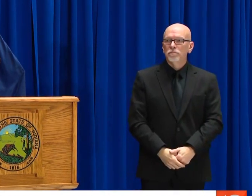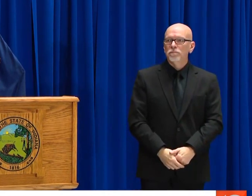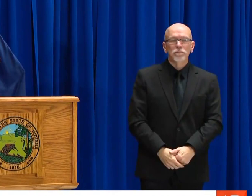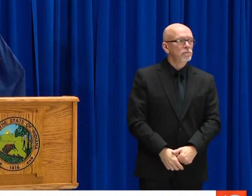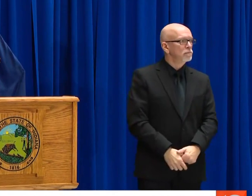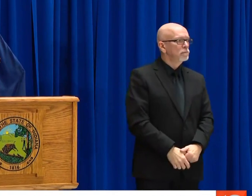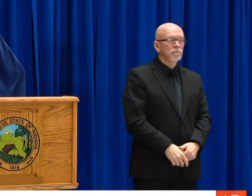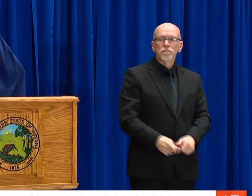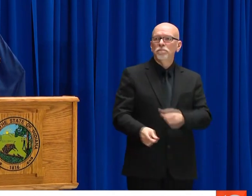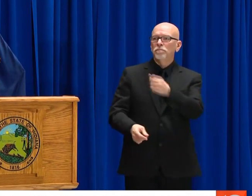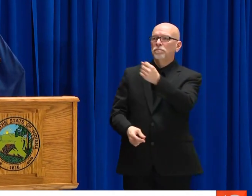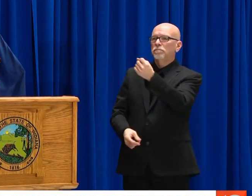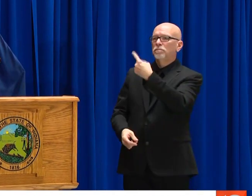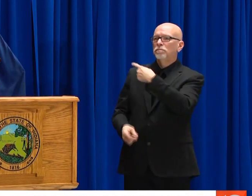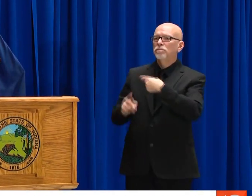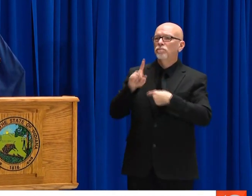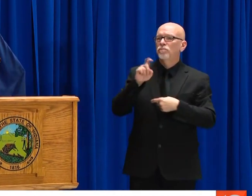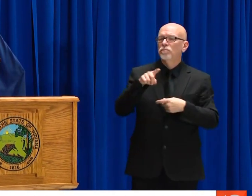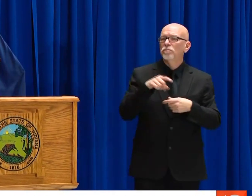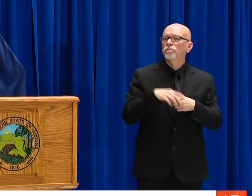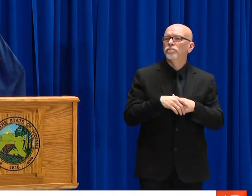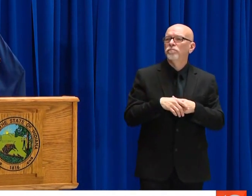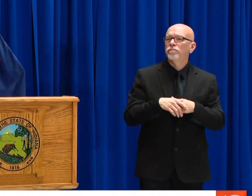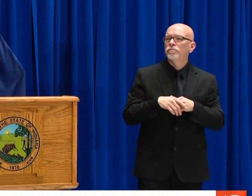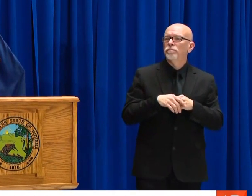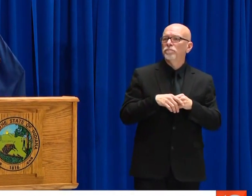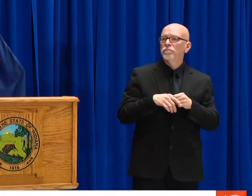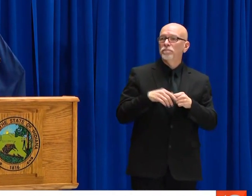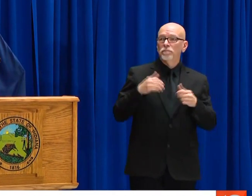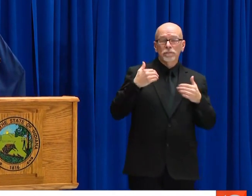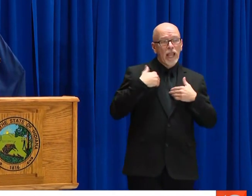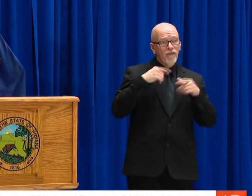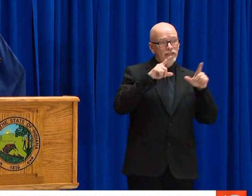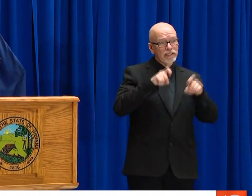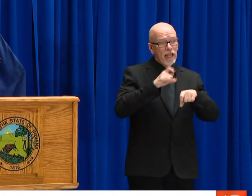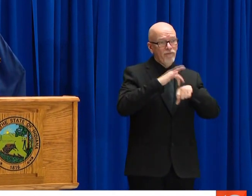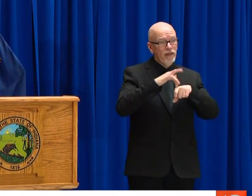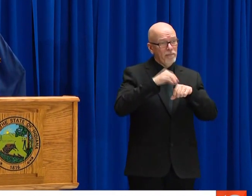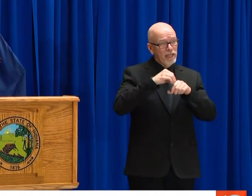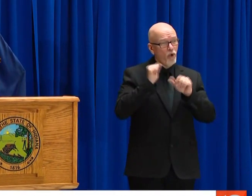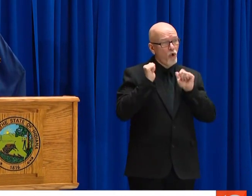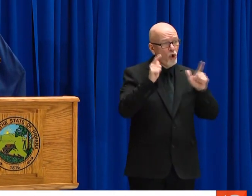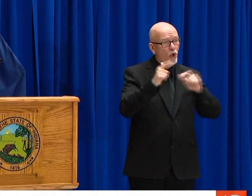BUT DEFINITELY SPENDING YOUR TIME AT HOME.